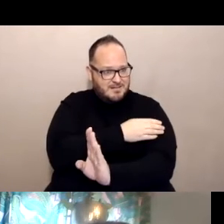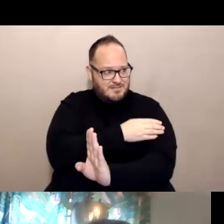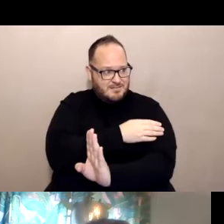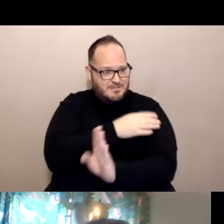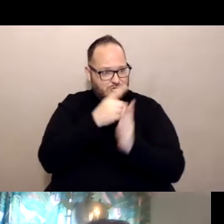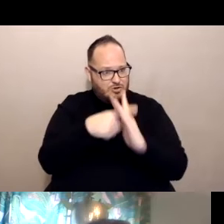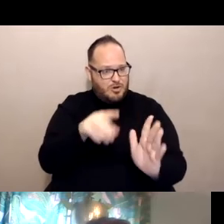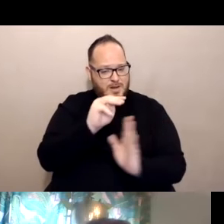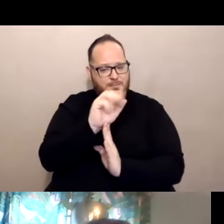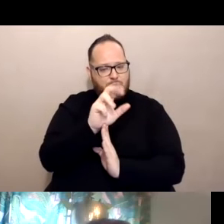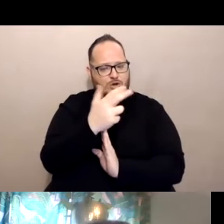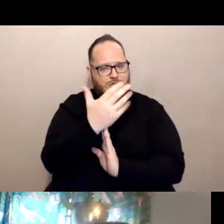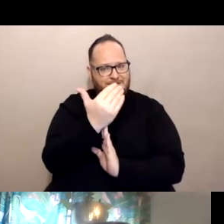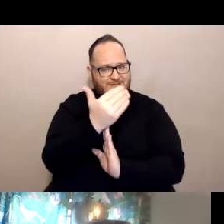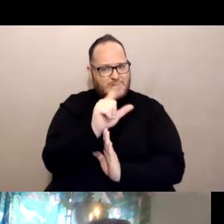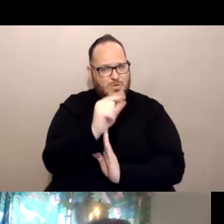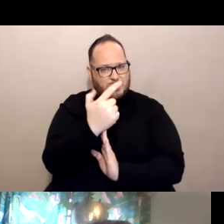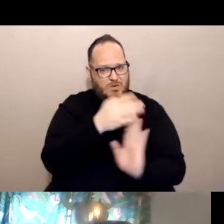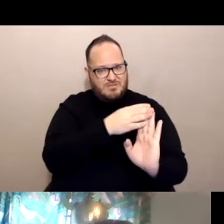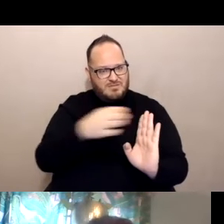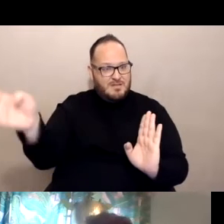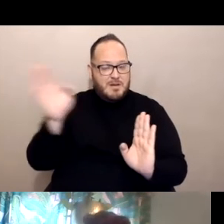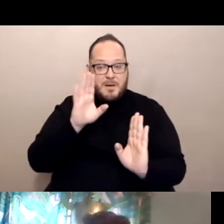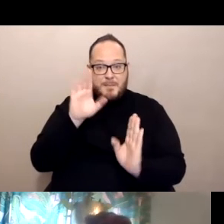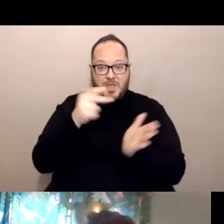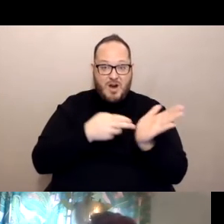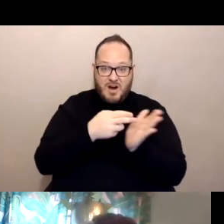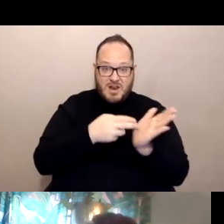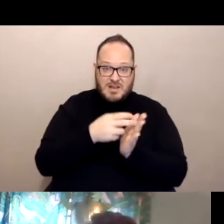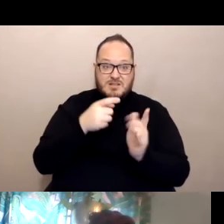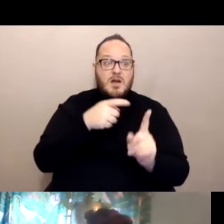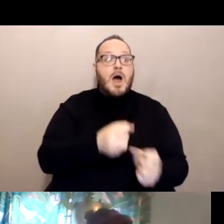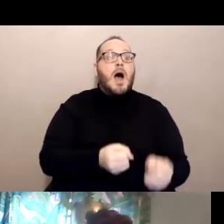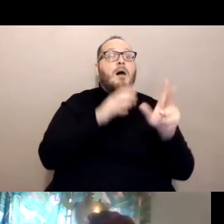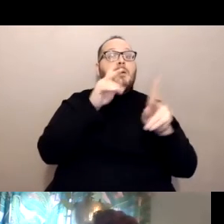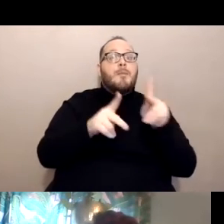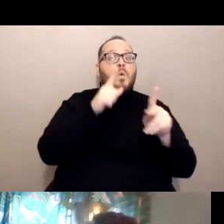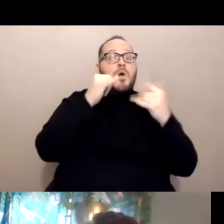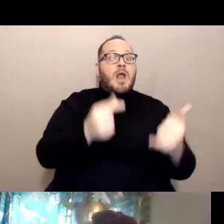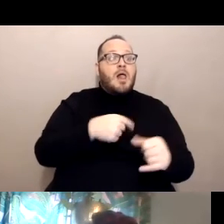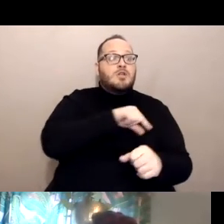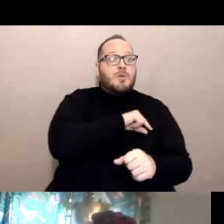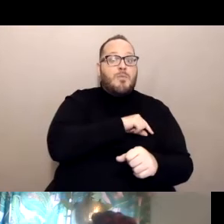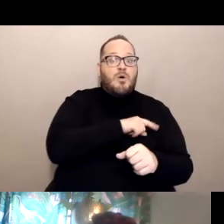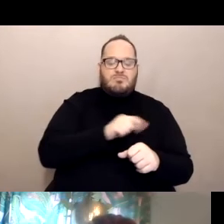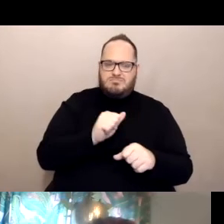But the honest answer is there's not the same amount of availability of the COVID vaccine.